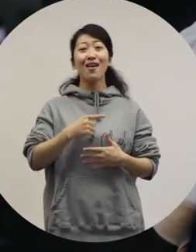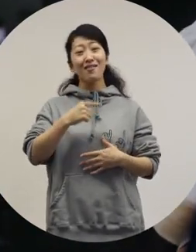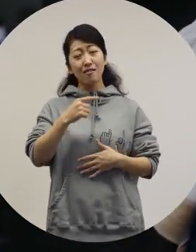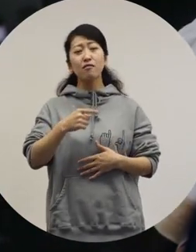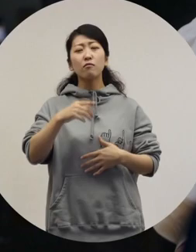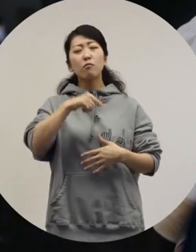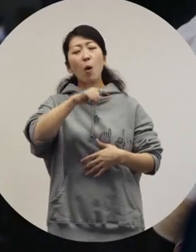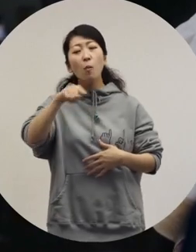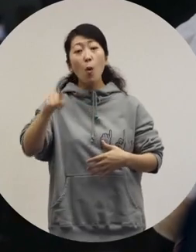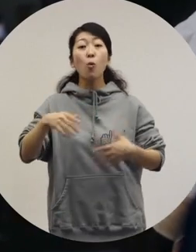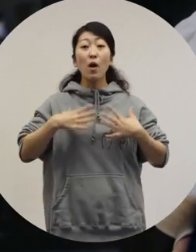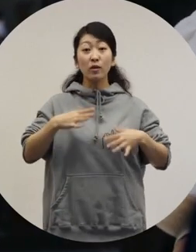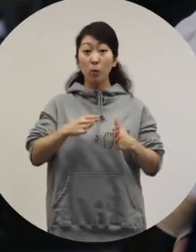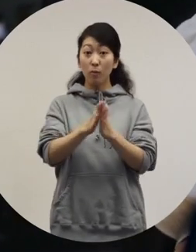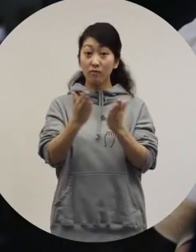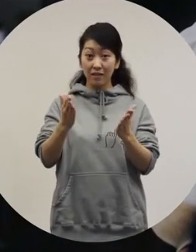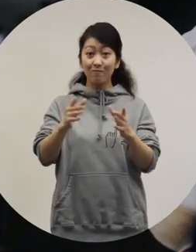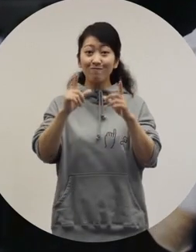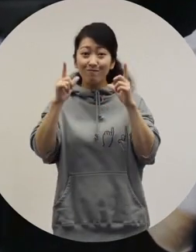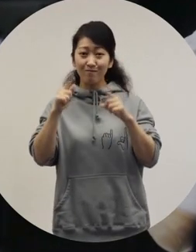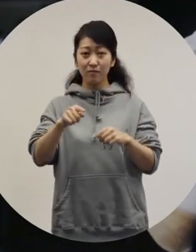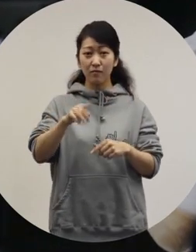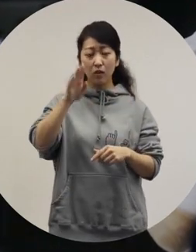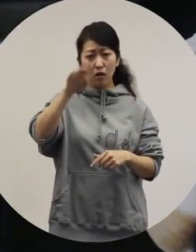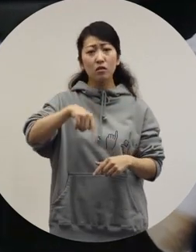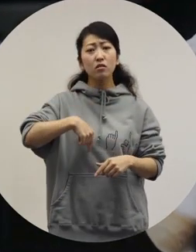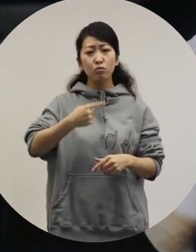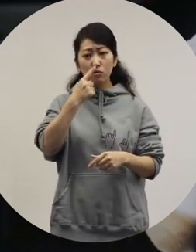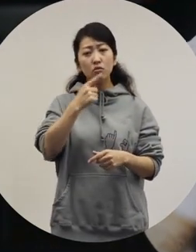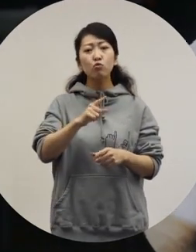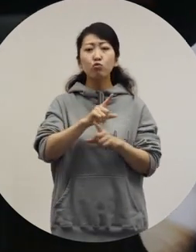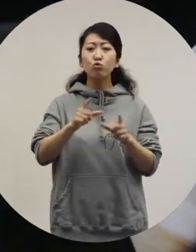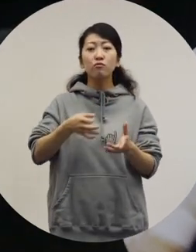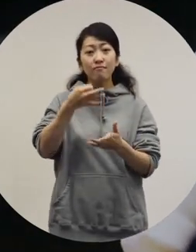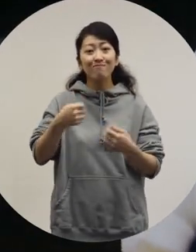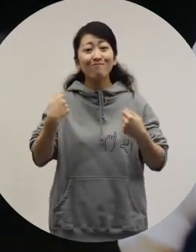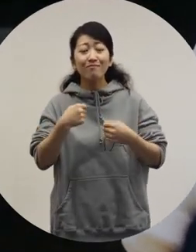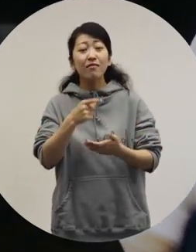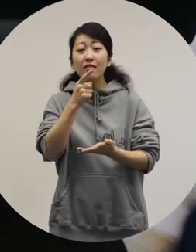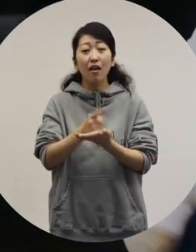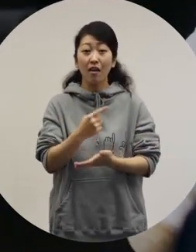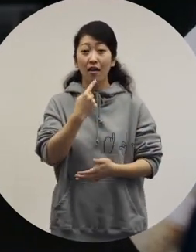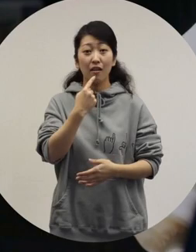I sometimes appeared in fashion magazines, or just enjoyed fashion as a consumer. That was all I did.